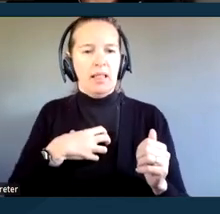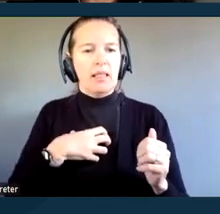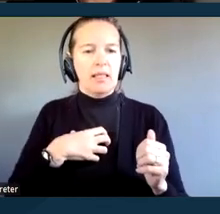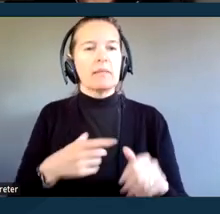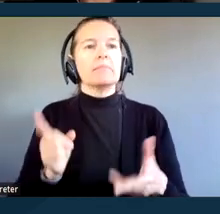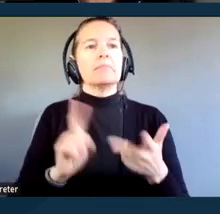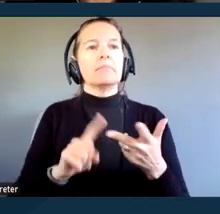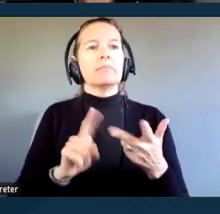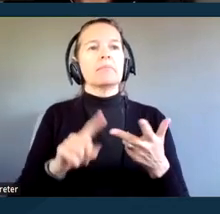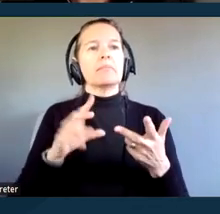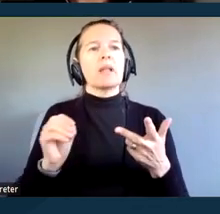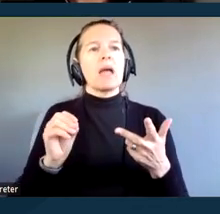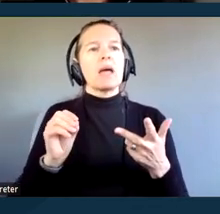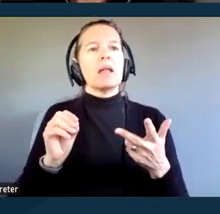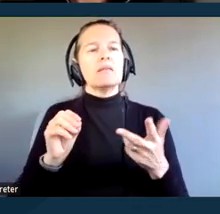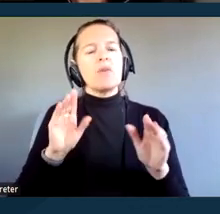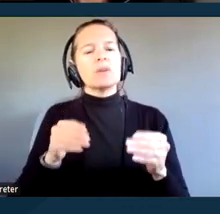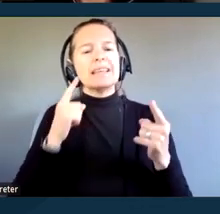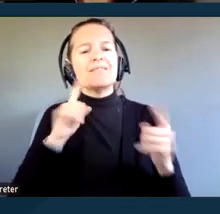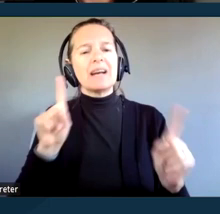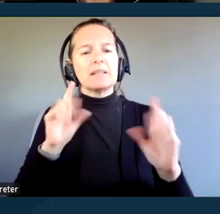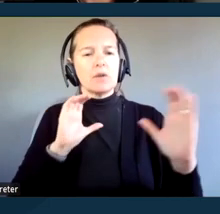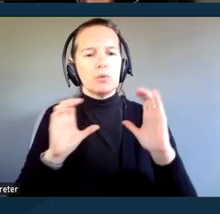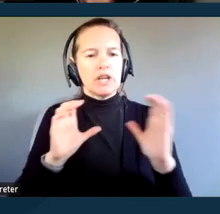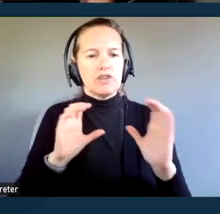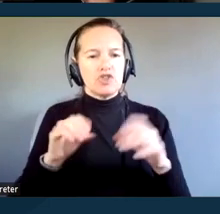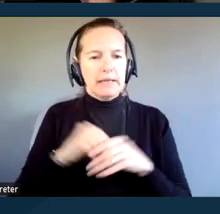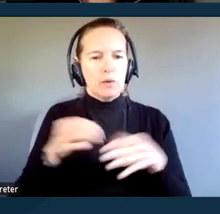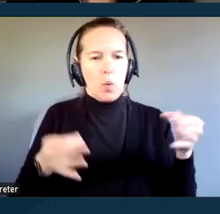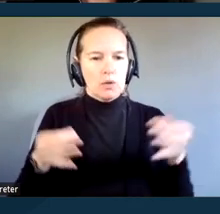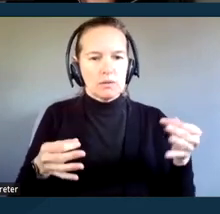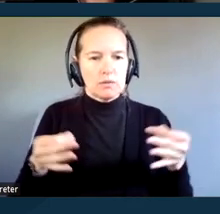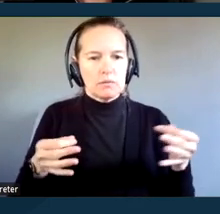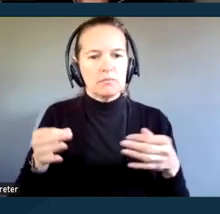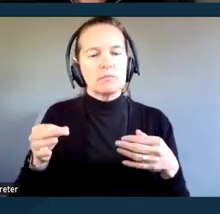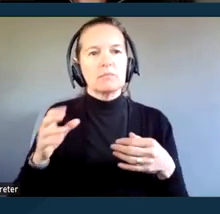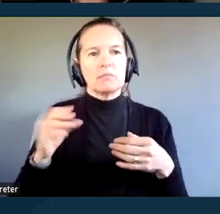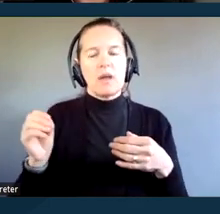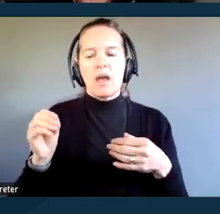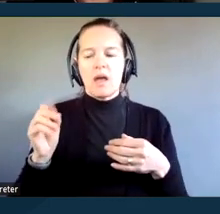on effective communication in the courts. And Karma is also going to share some stories